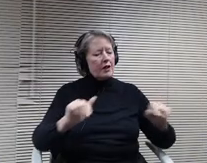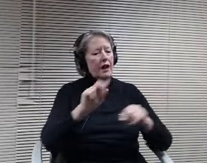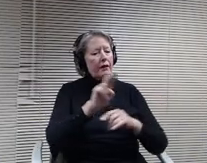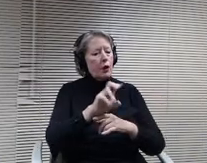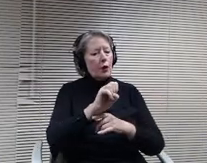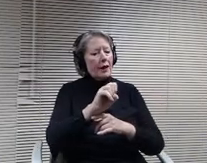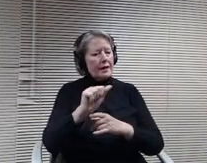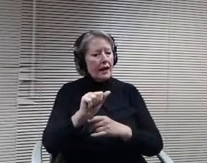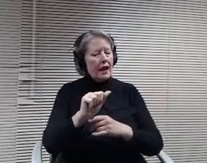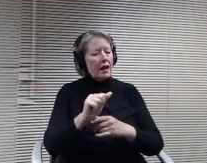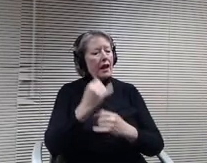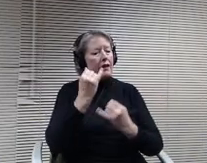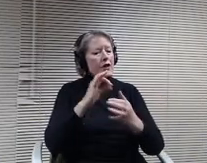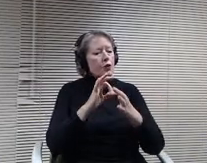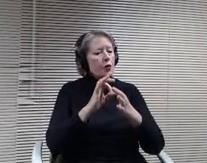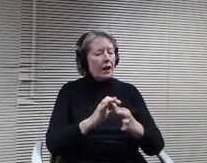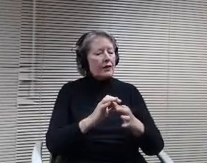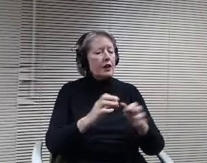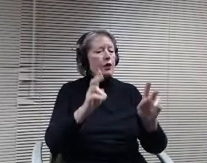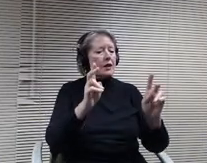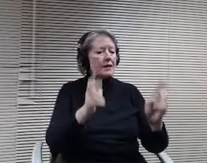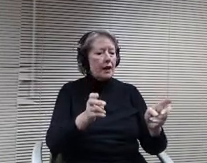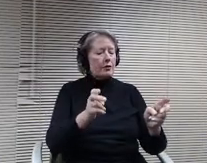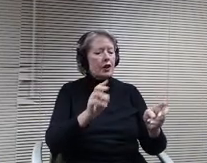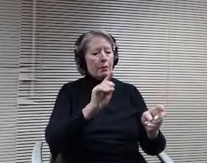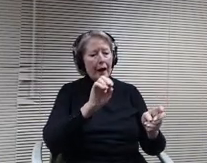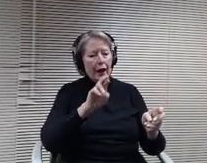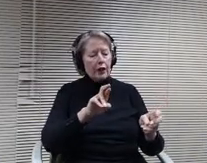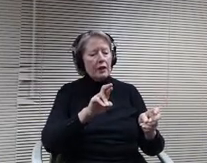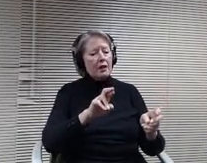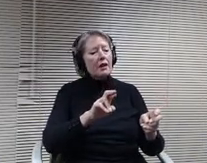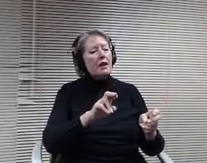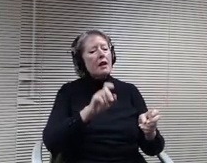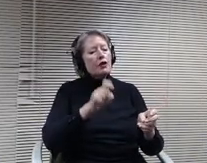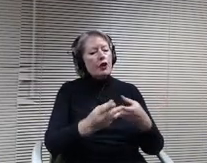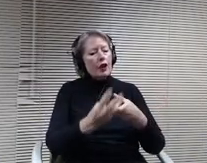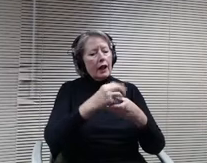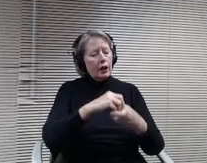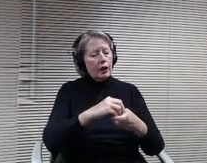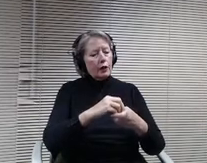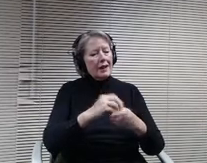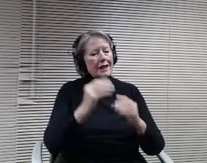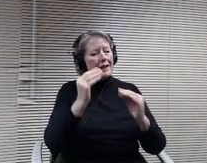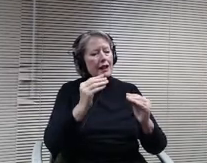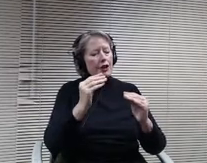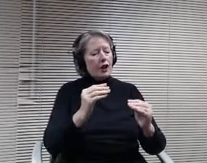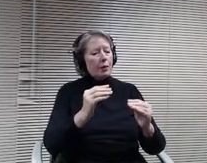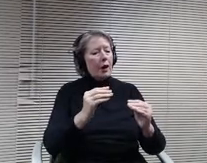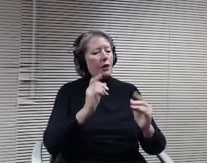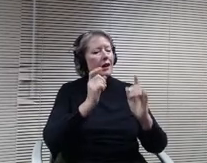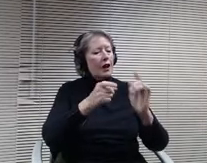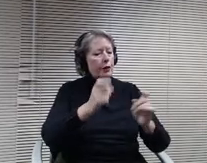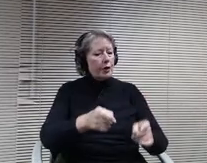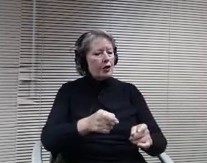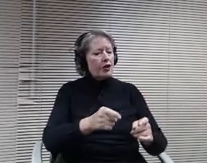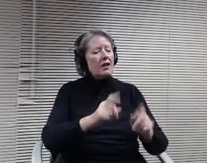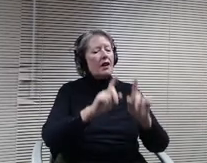the curriculum and instructional materials should include teaching about contributions by people of all cultures, ethnicities, genders and abilities and disabilities.